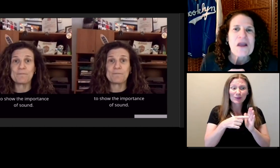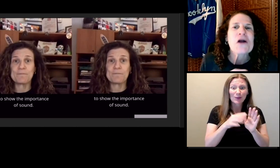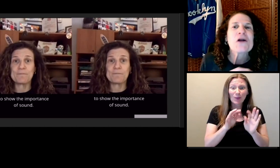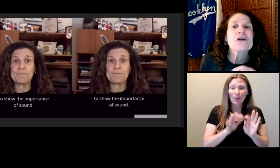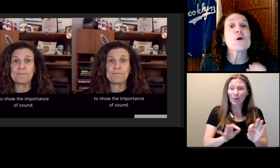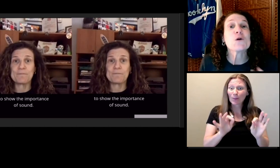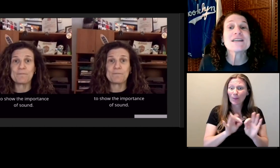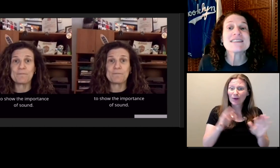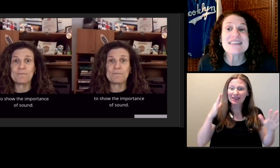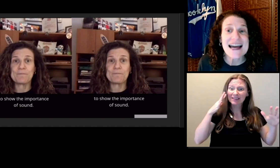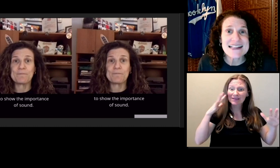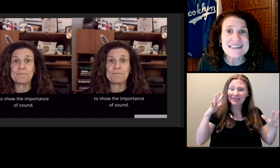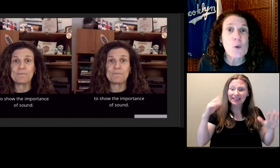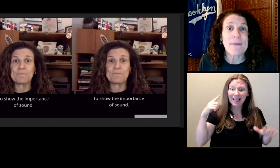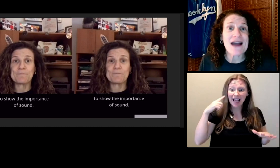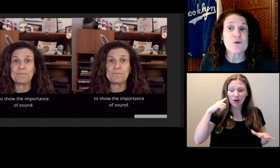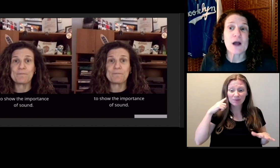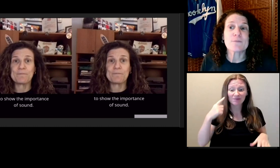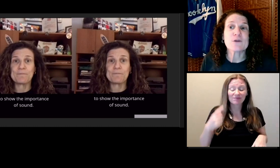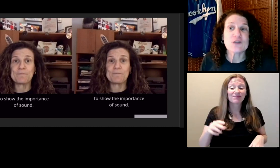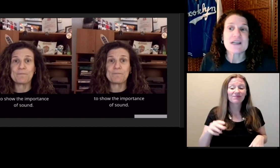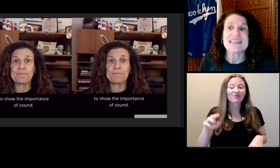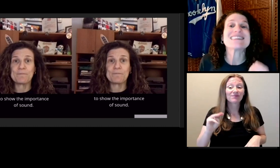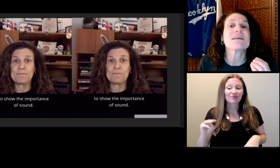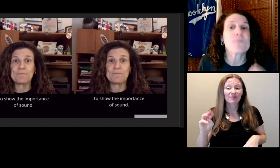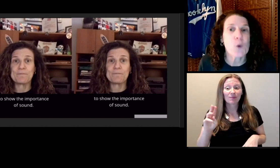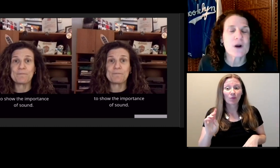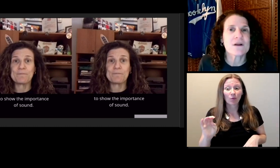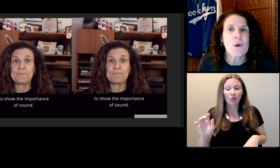Noting silence or background music is important.